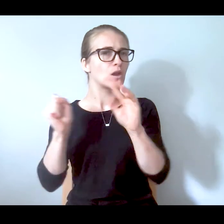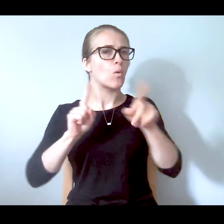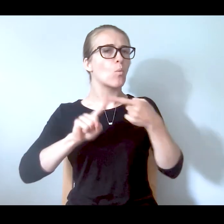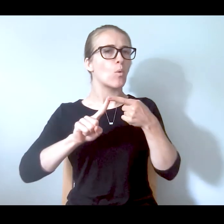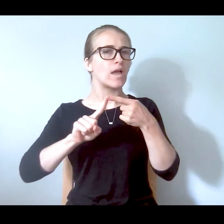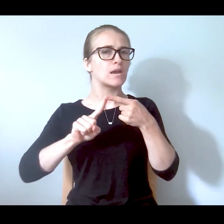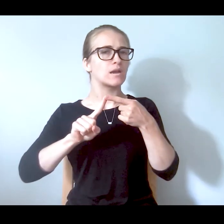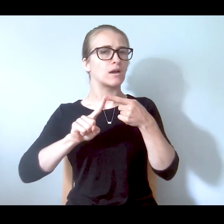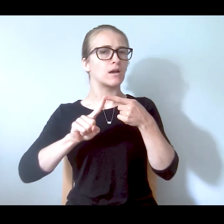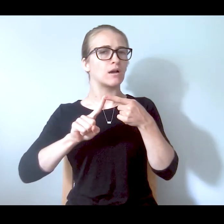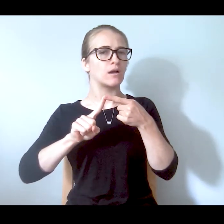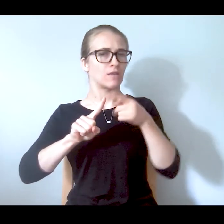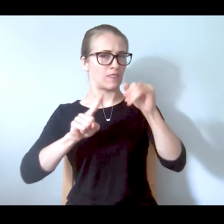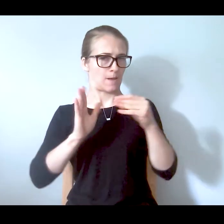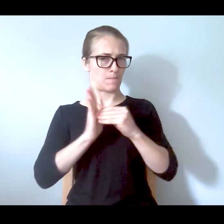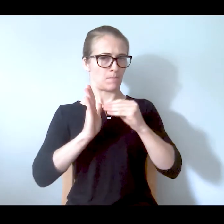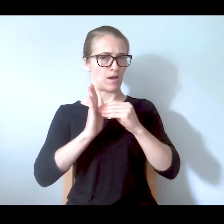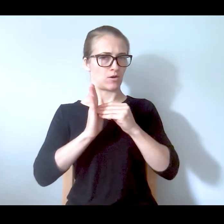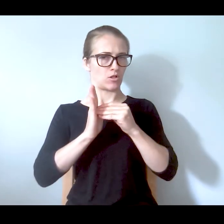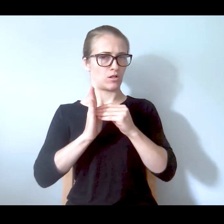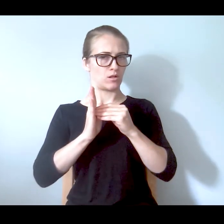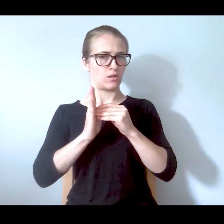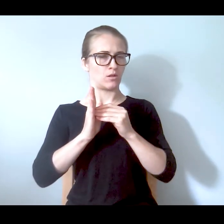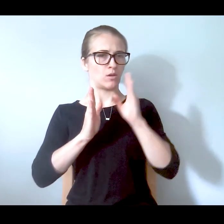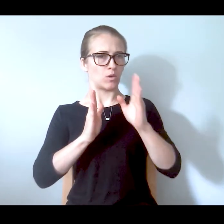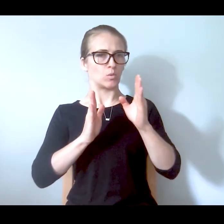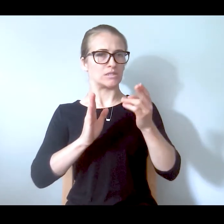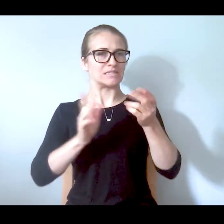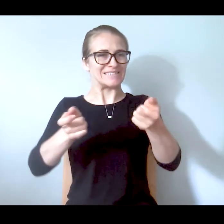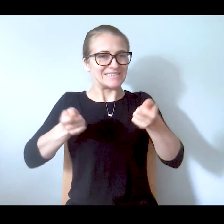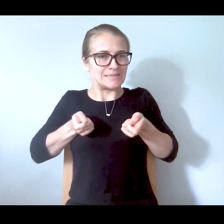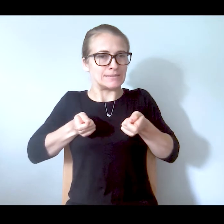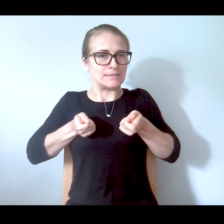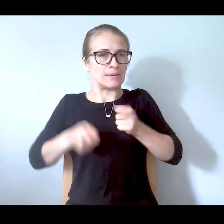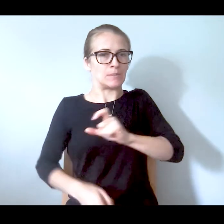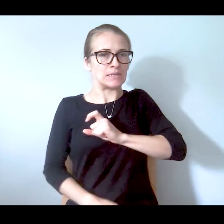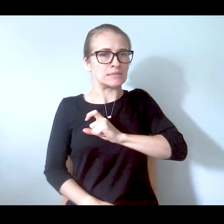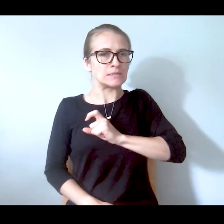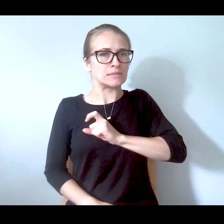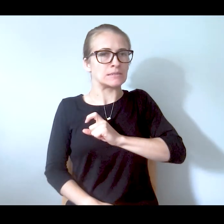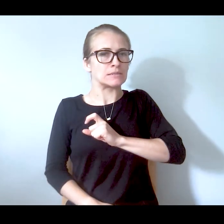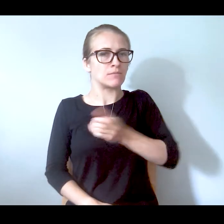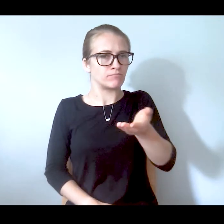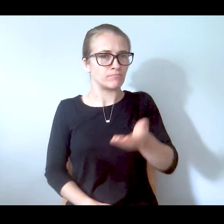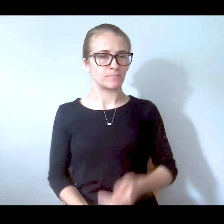model would bring in an armed police officer?